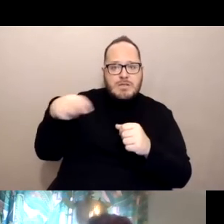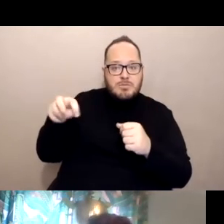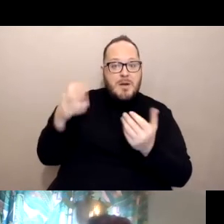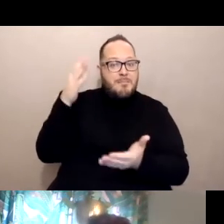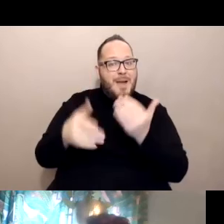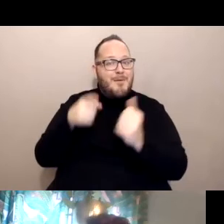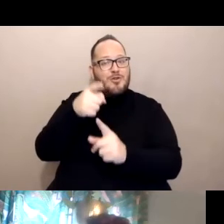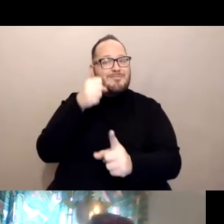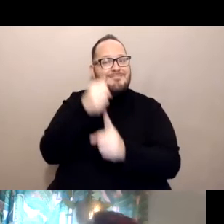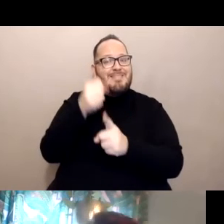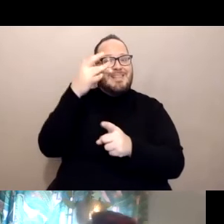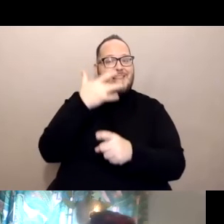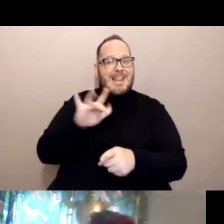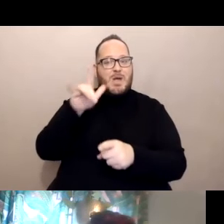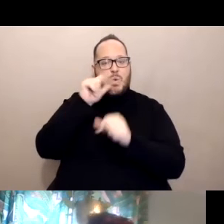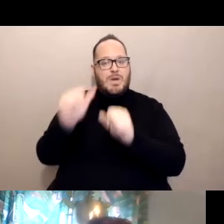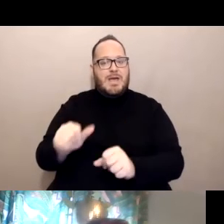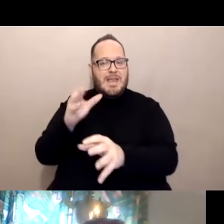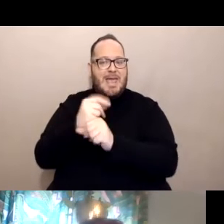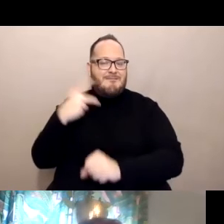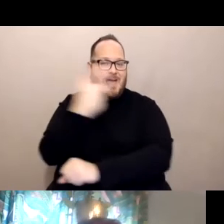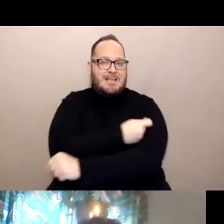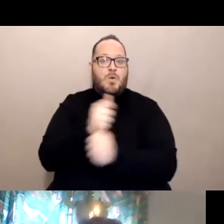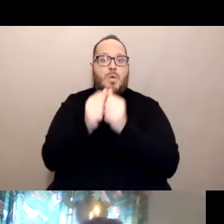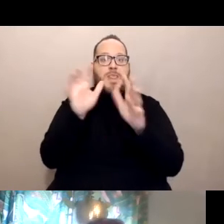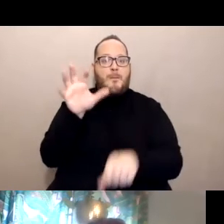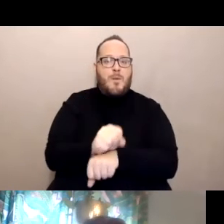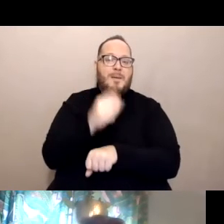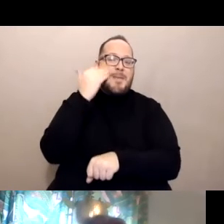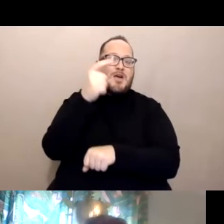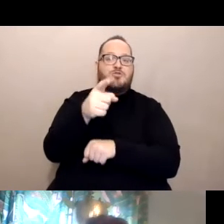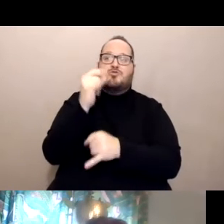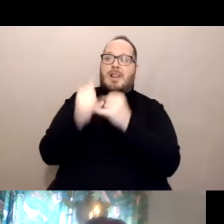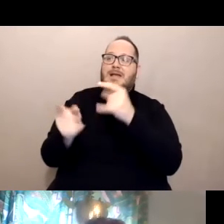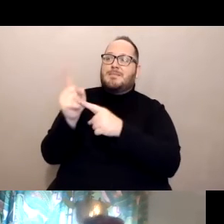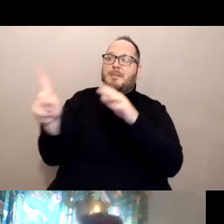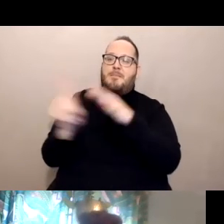who can get vaccinated without an appointment just because you popped up but I'm not gonna say that always works.